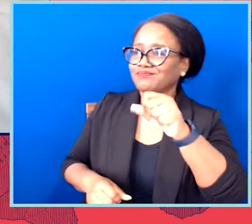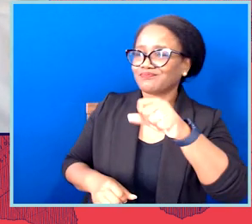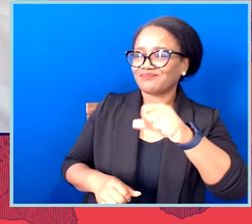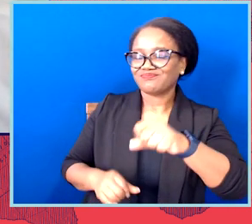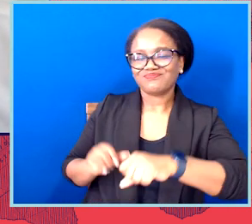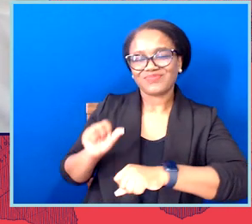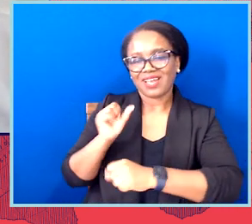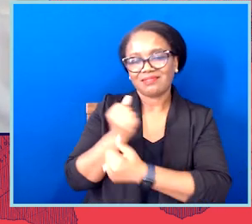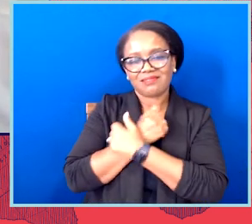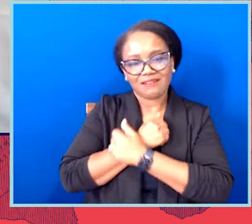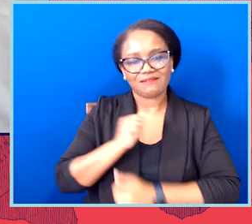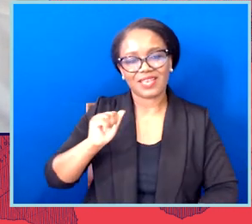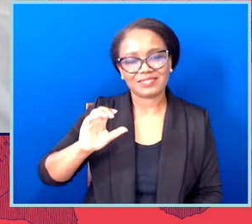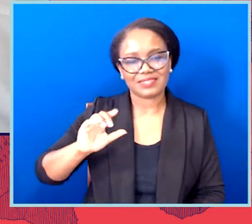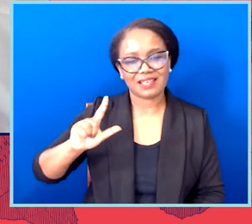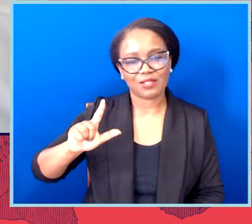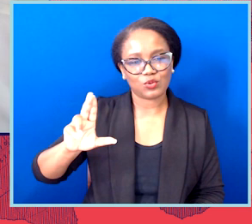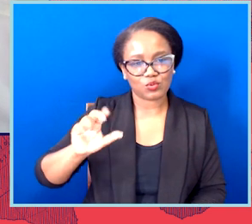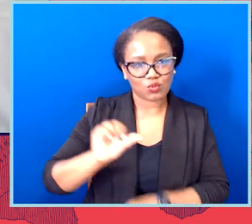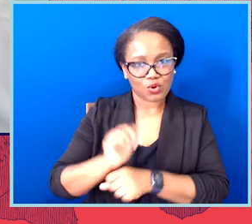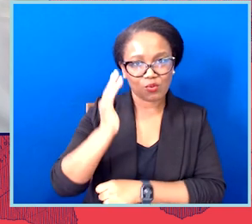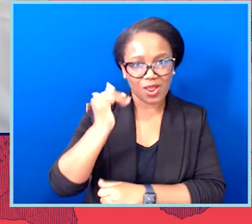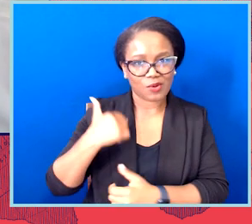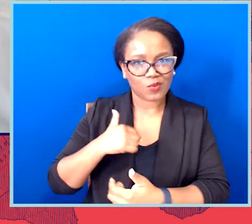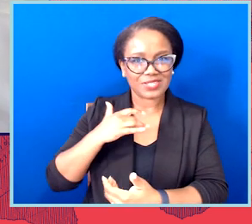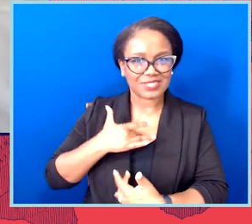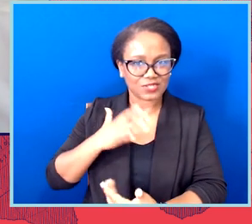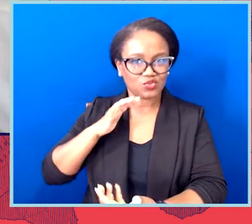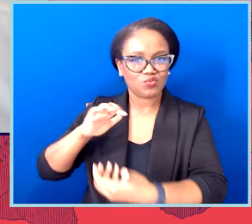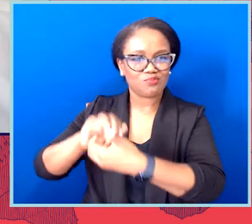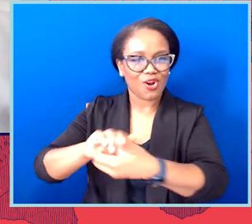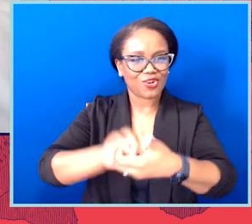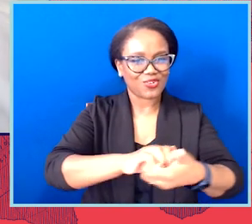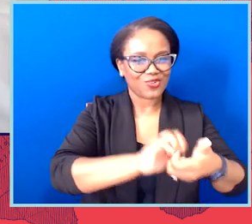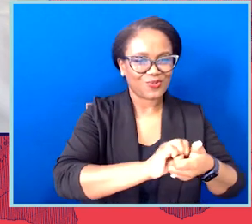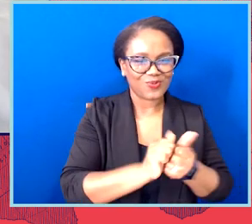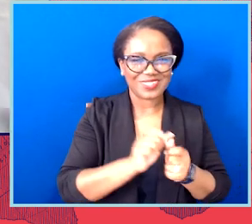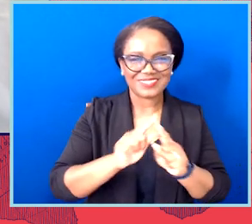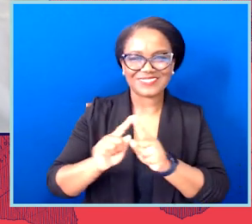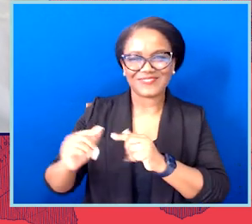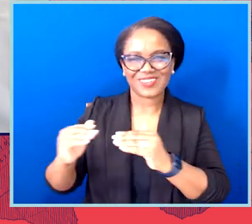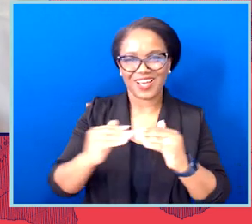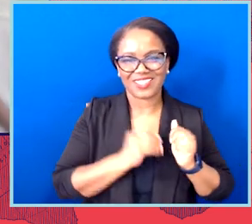partnership across issues with incredible colleagues. And I think one of the things that is true, as we've heard from Brigitte and as we've